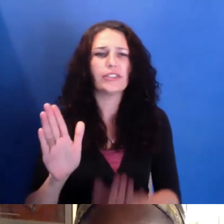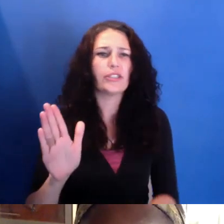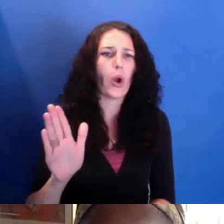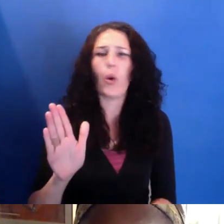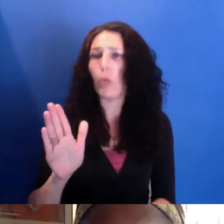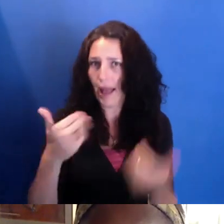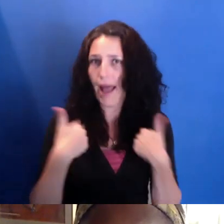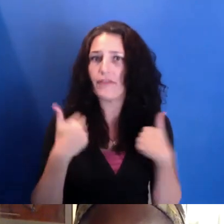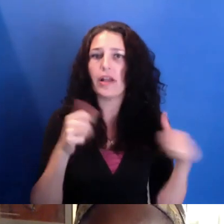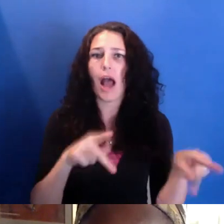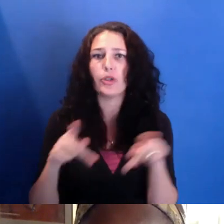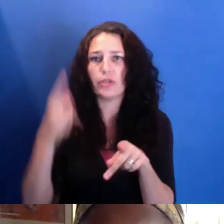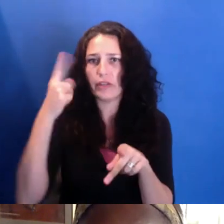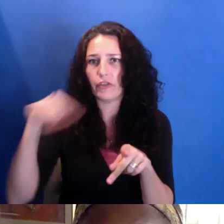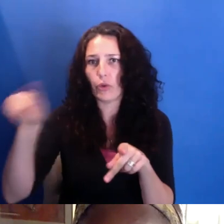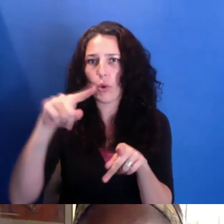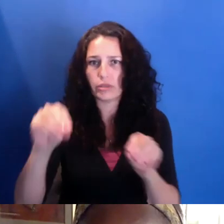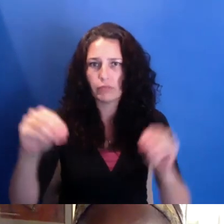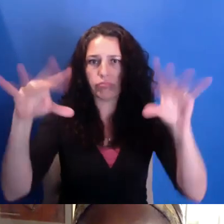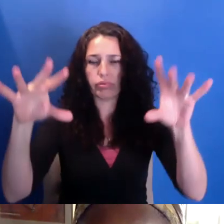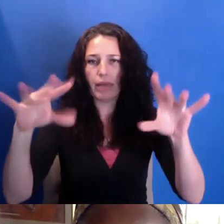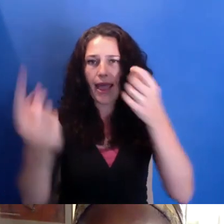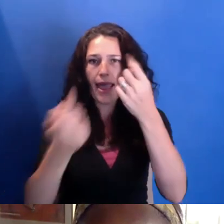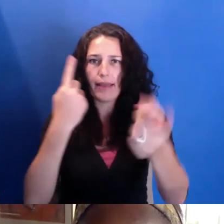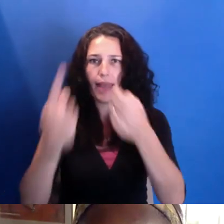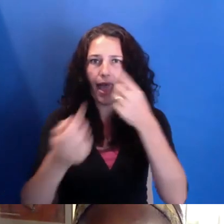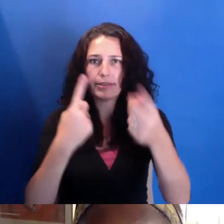to ask those questions live and on air, so spruce up your hair. Here we go.